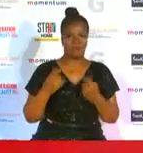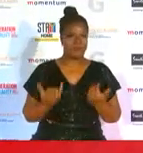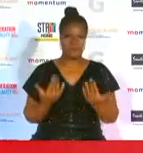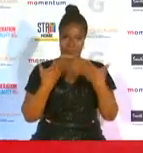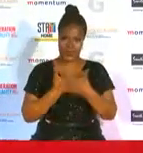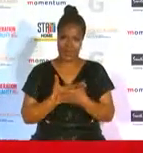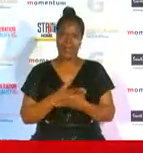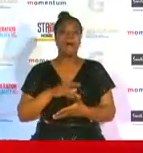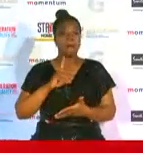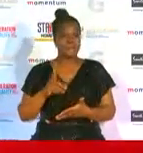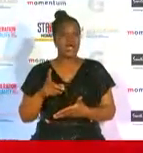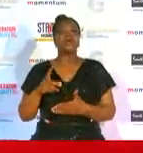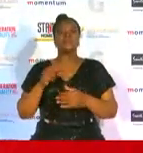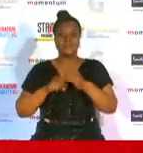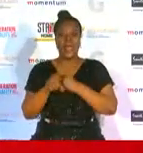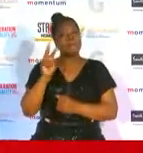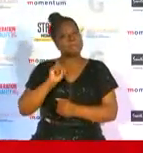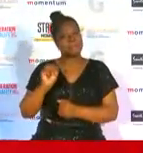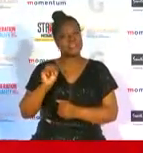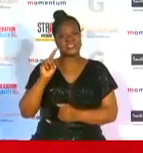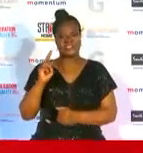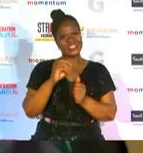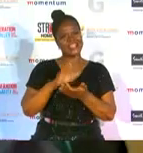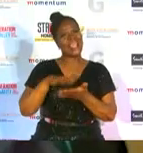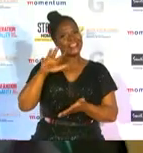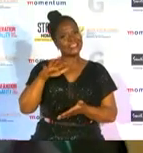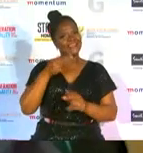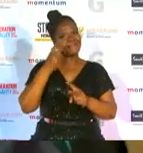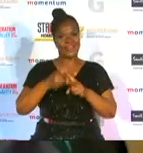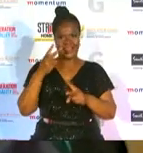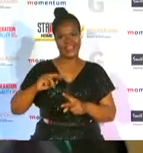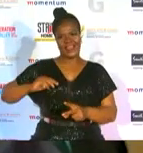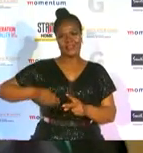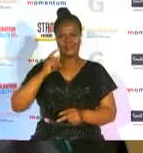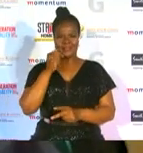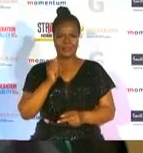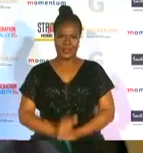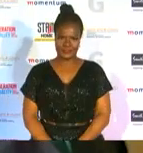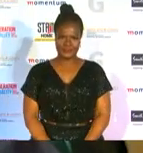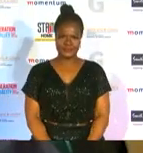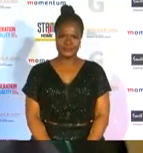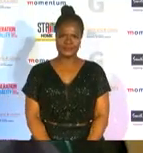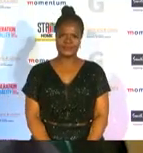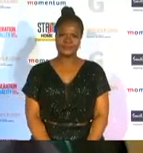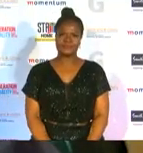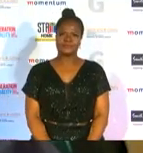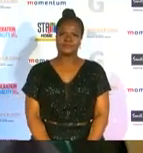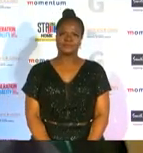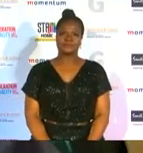but he did send us a message take a look at this ladies and gentlemen let me at the outset